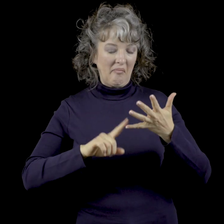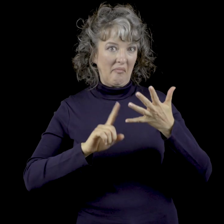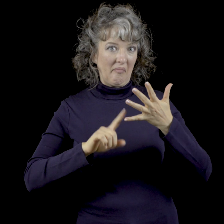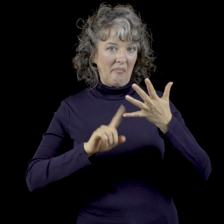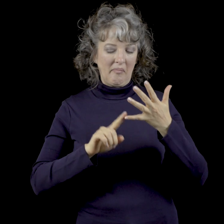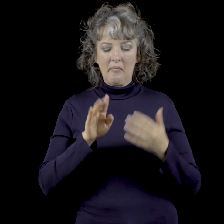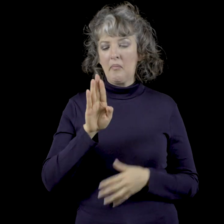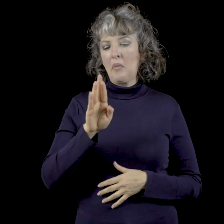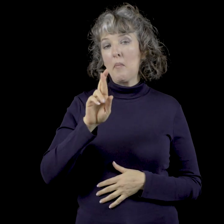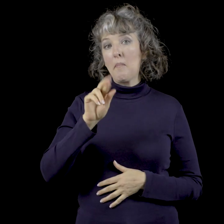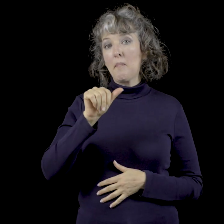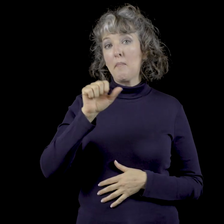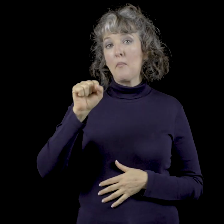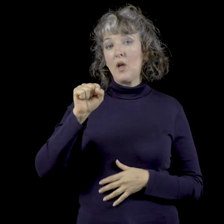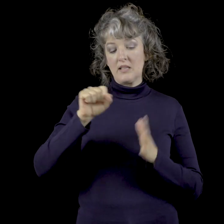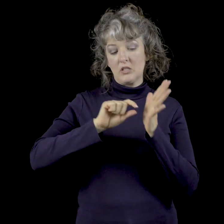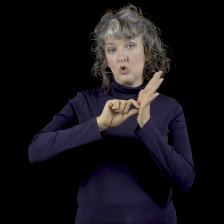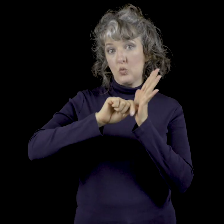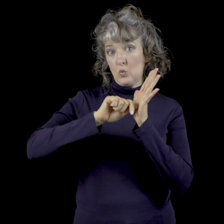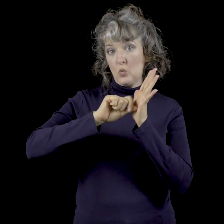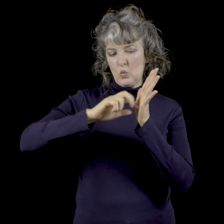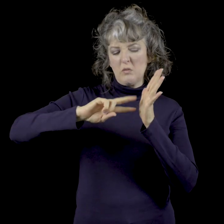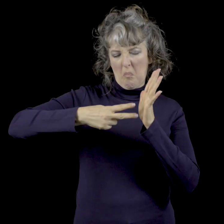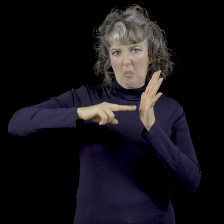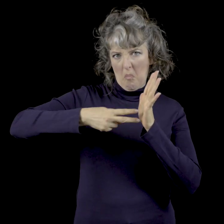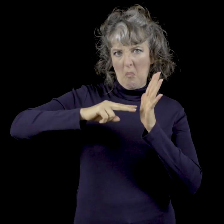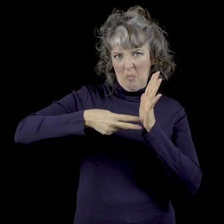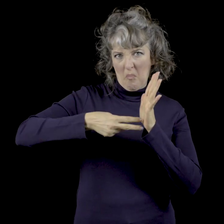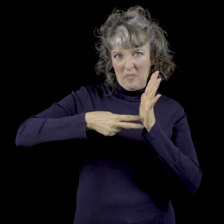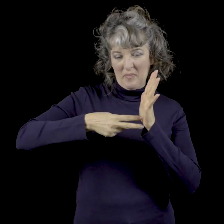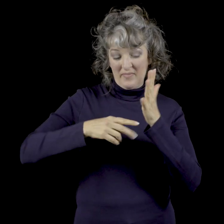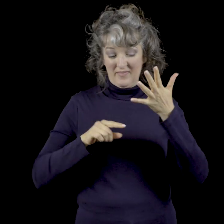E. Substitutional alloy screws fasten.